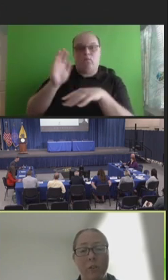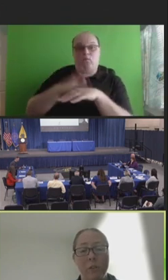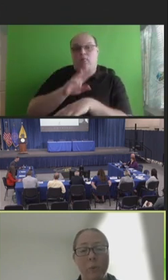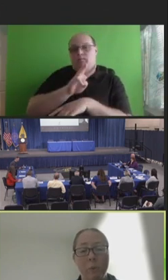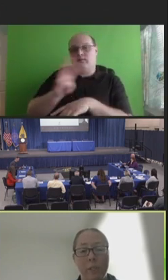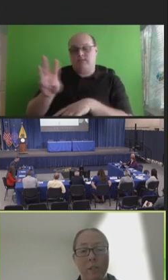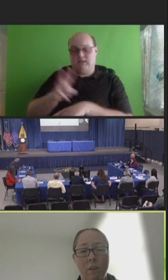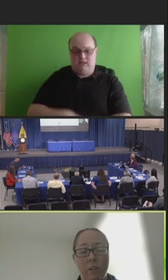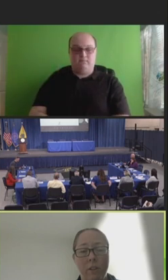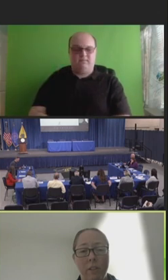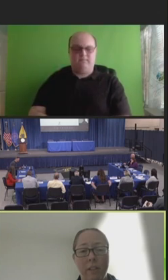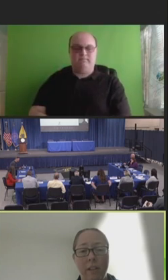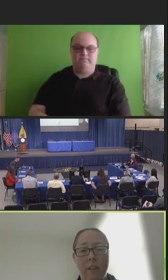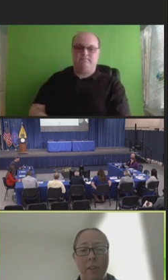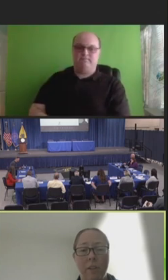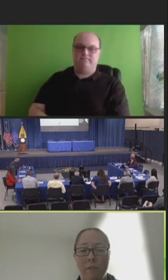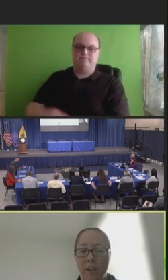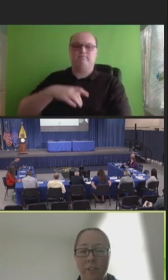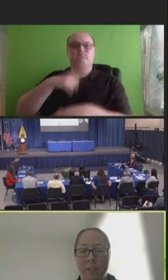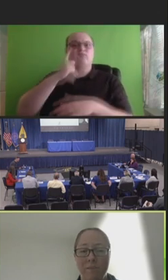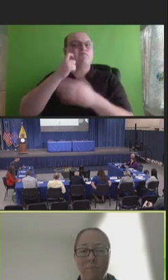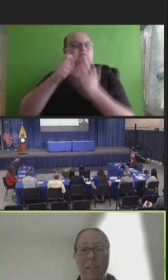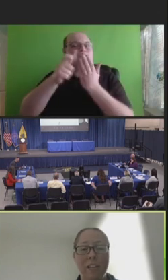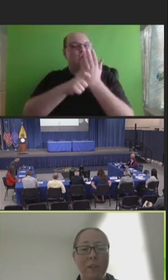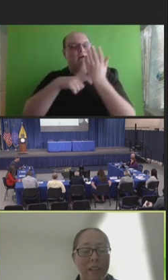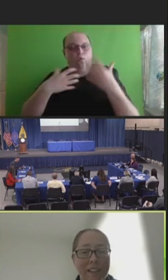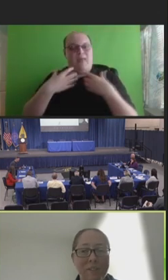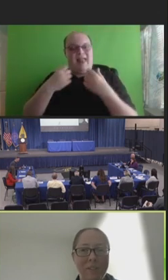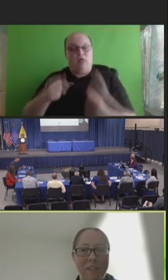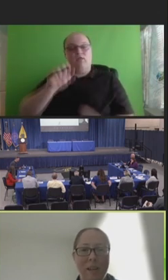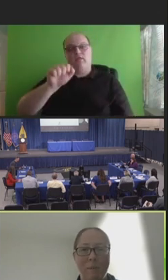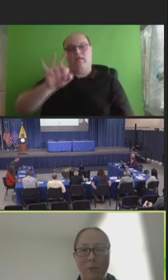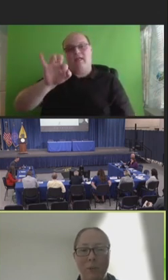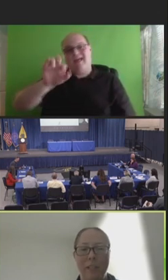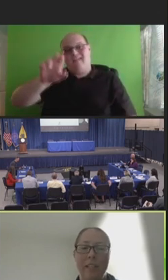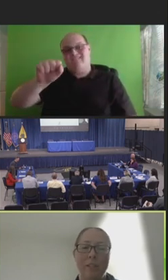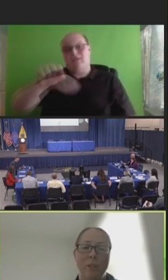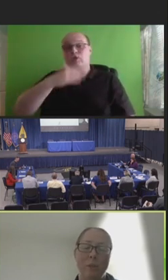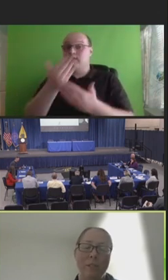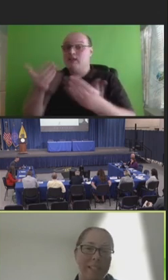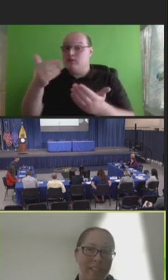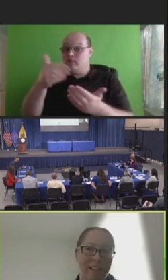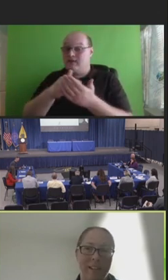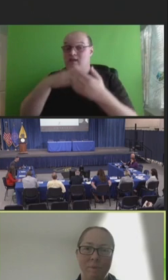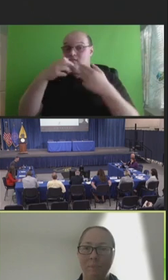and also a recent article in health affairs. Thank you again for the opportunity to present today.